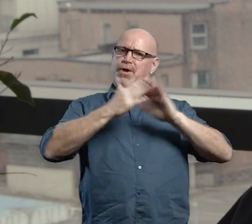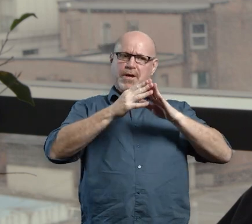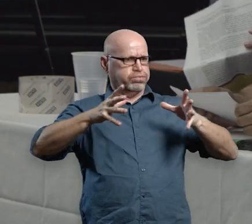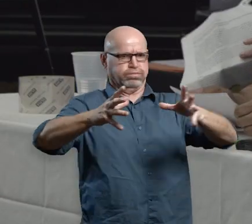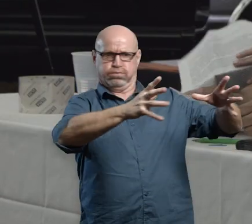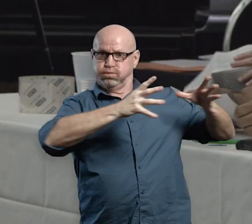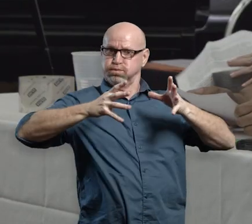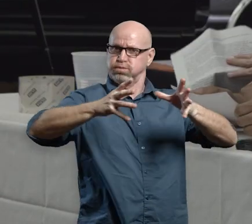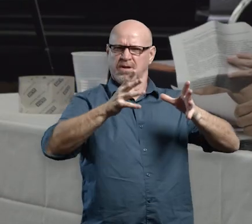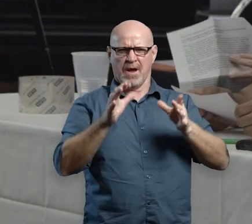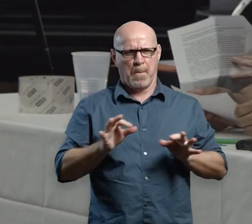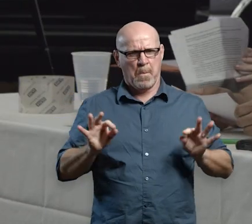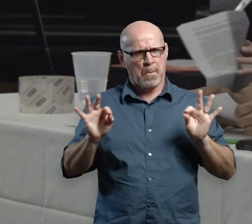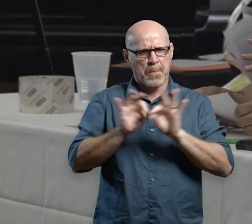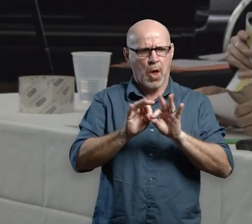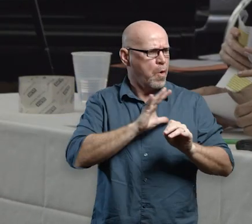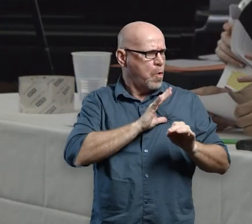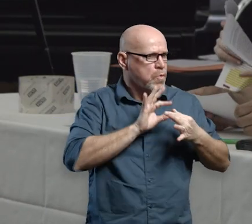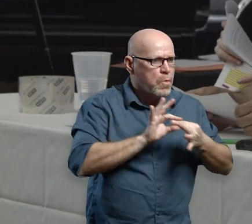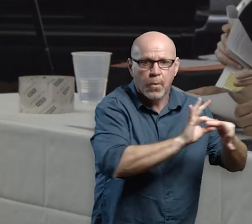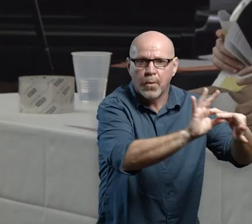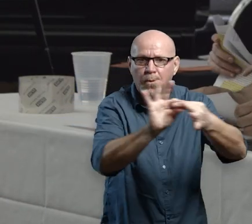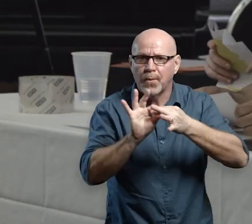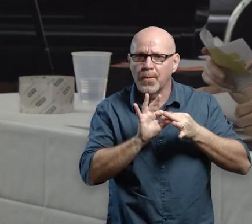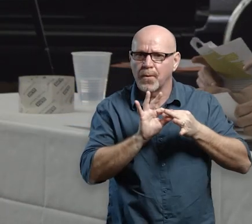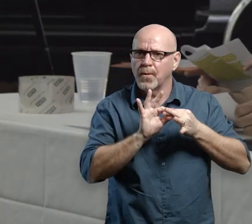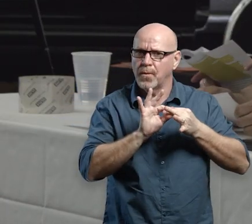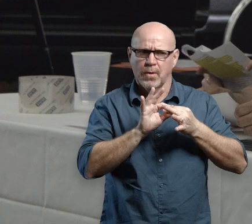and through activism. >> Kevin is sitting behind a white table at the front of a